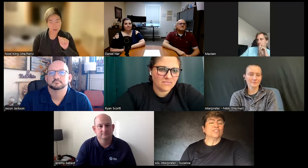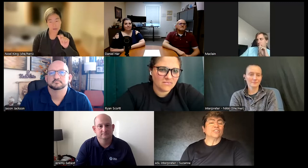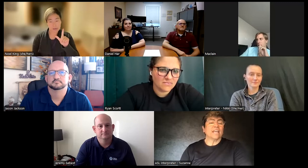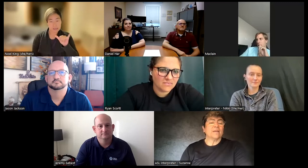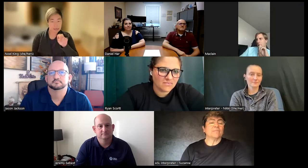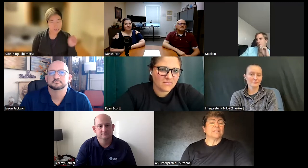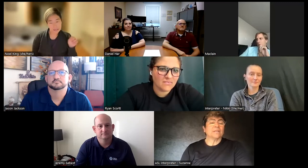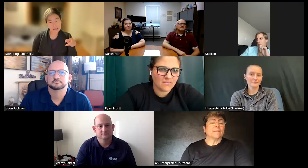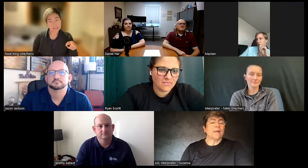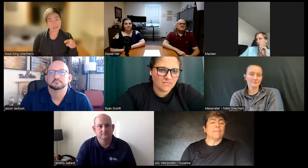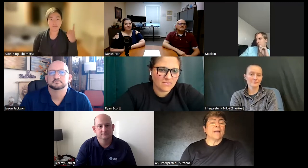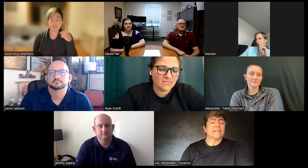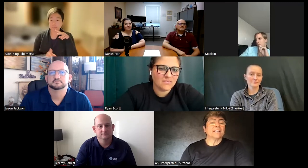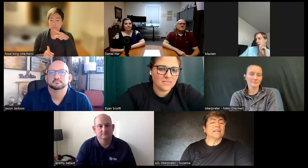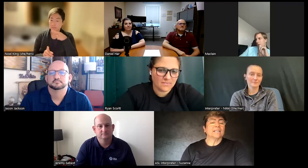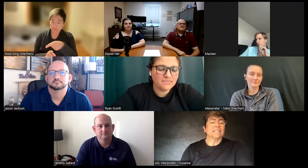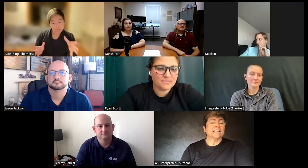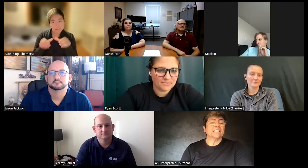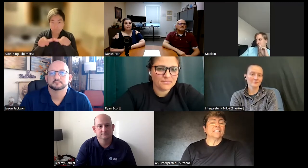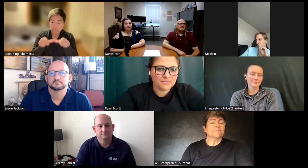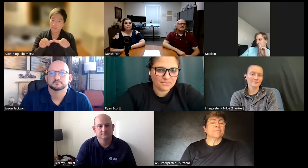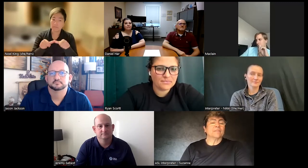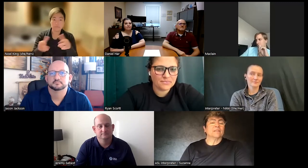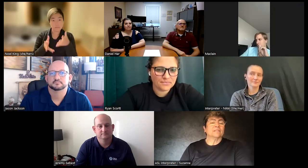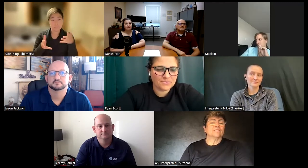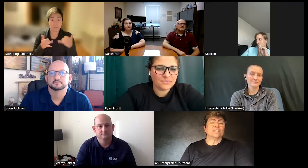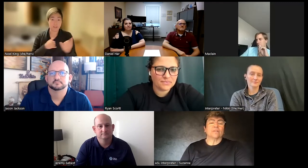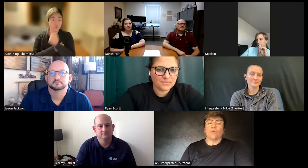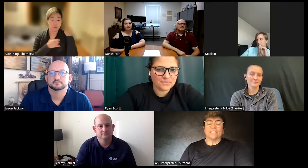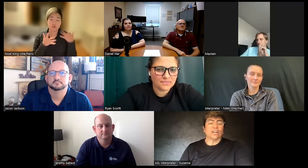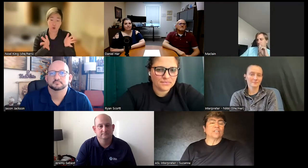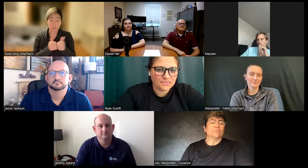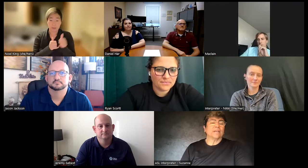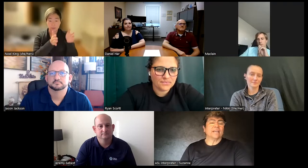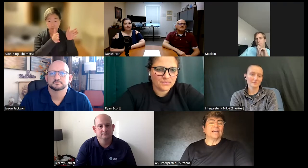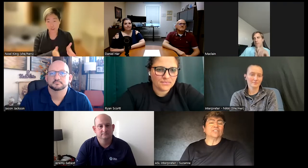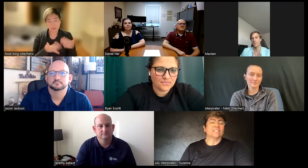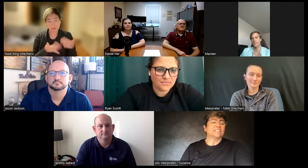um one teacher named Amanda Lynn she would always encourage me and still to